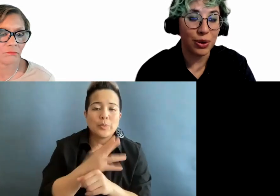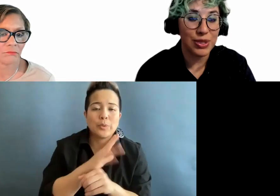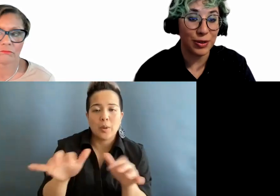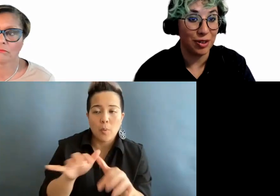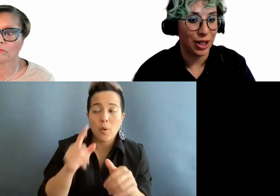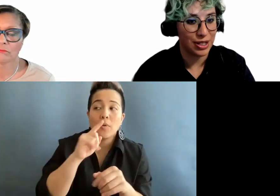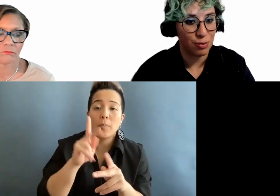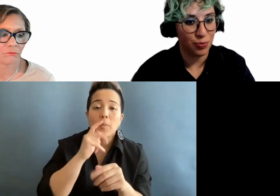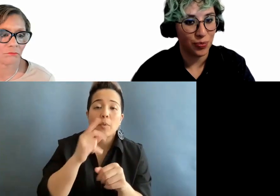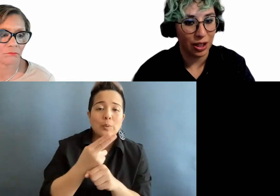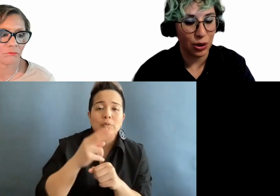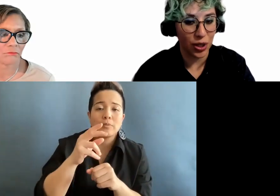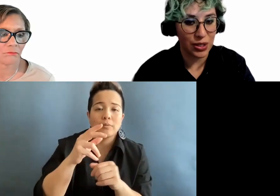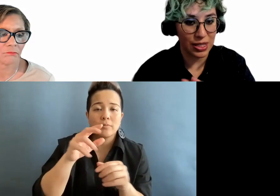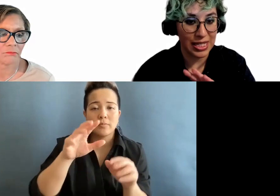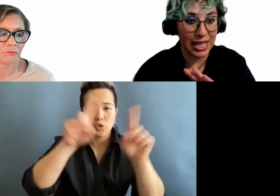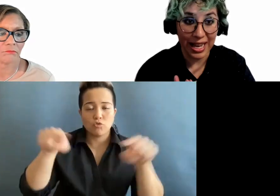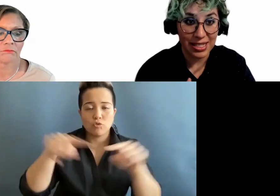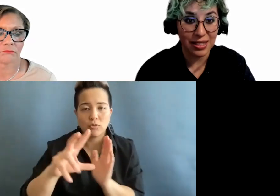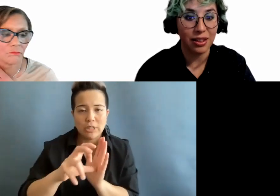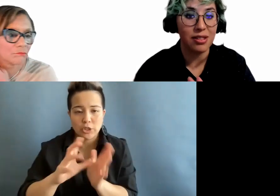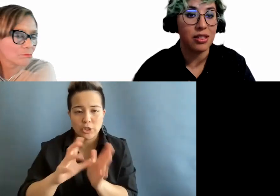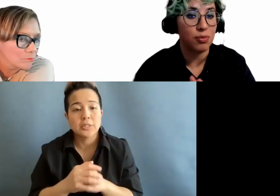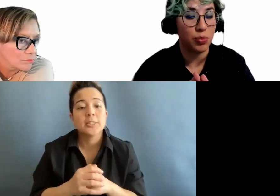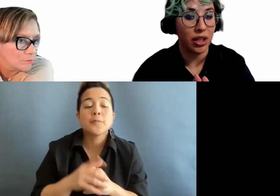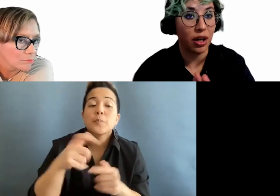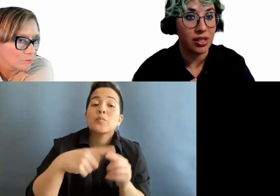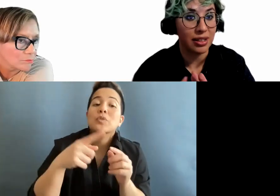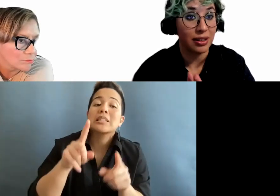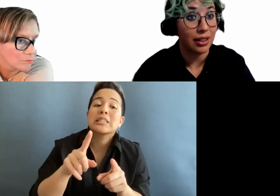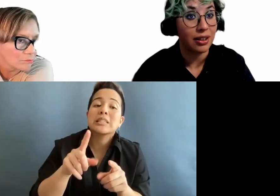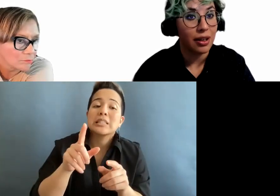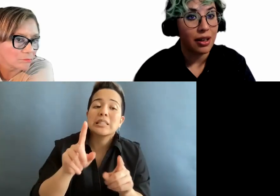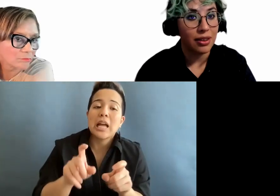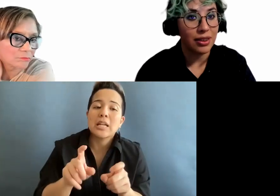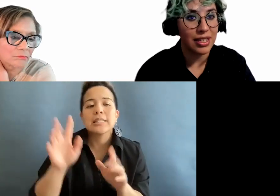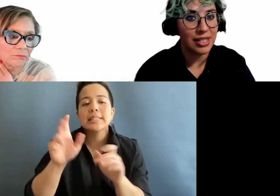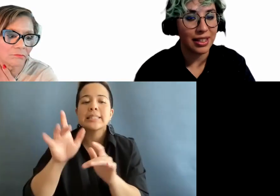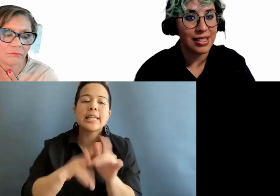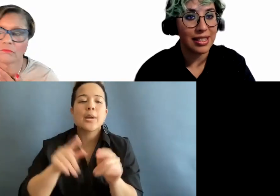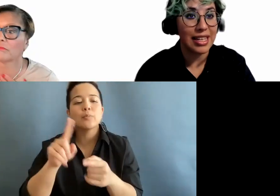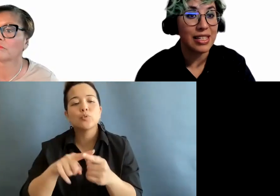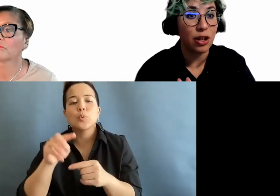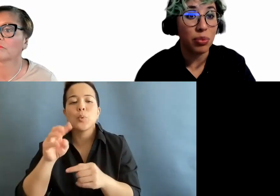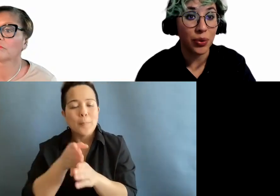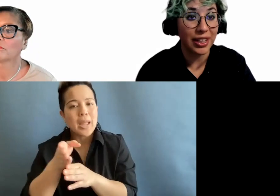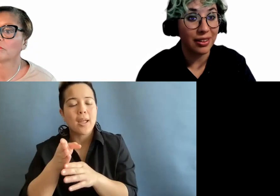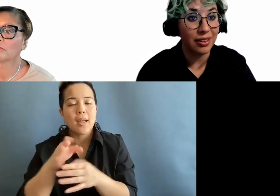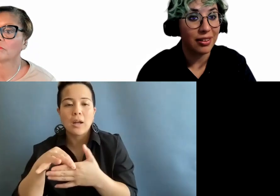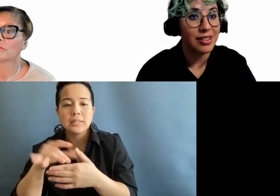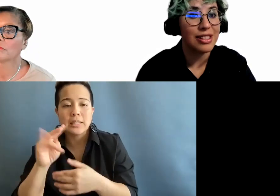use screen readers. You want to test the Skip to Main Content link. This link is easily broken,